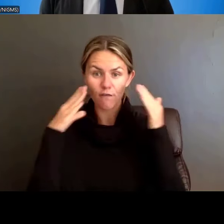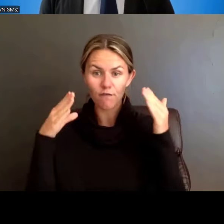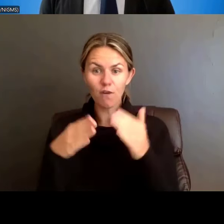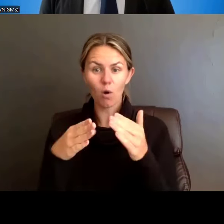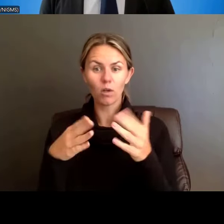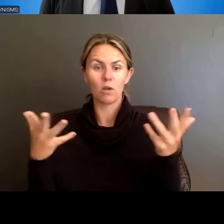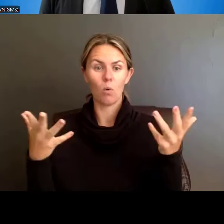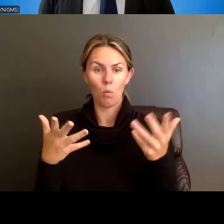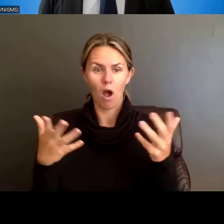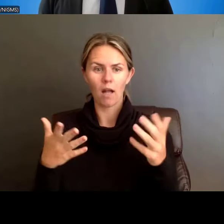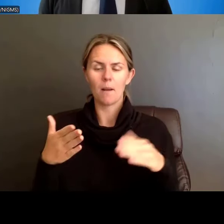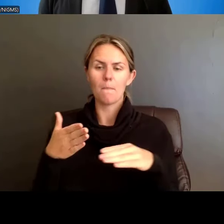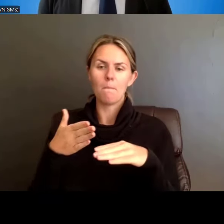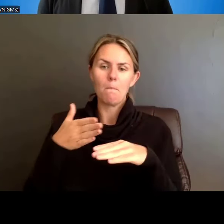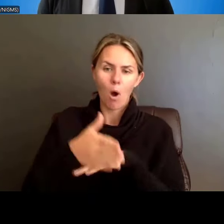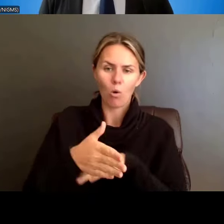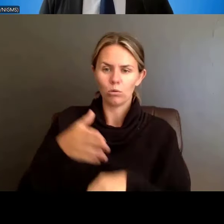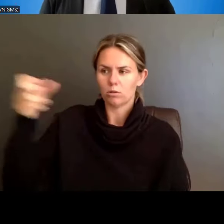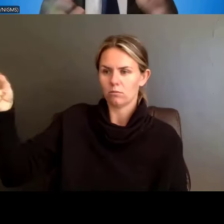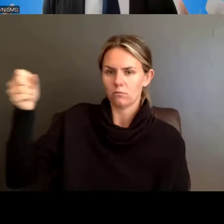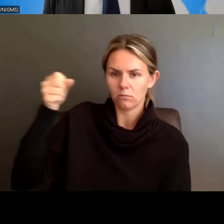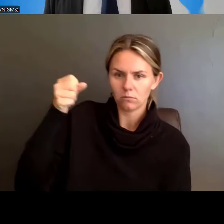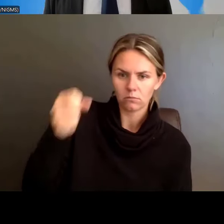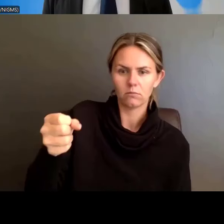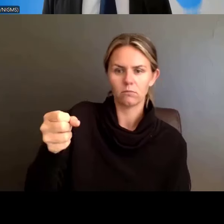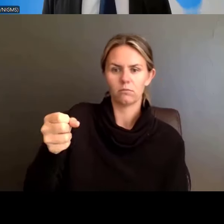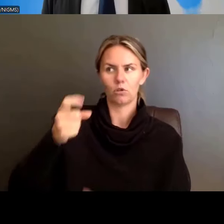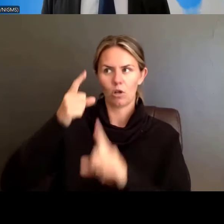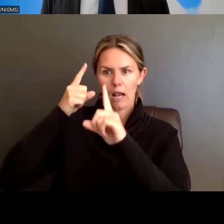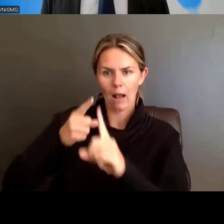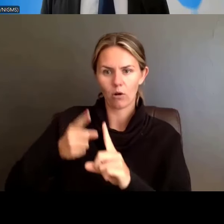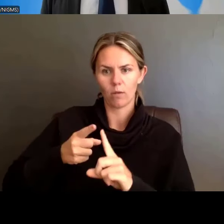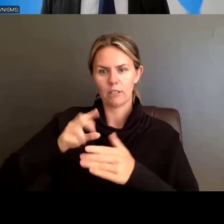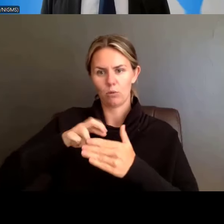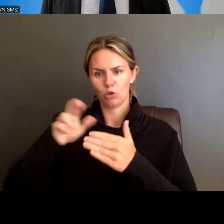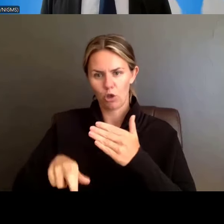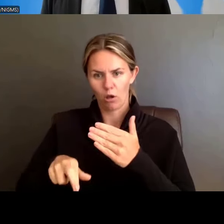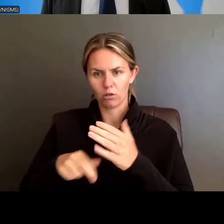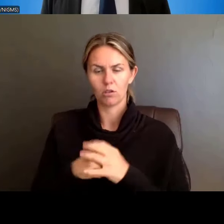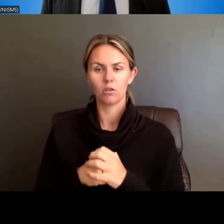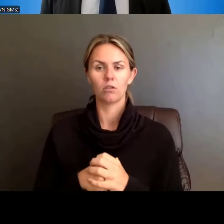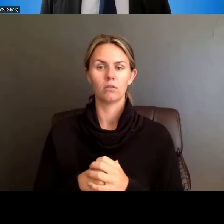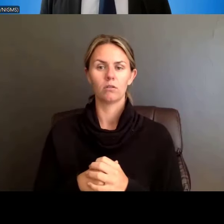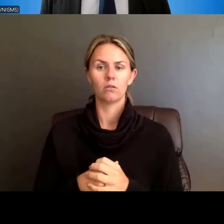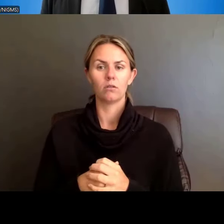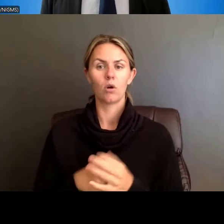and so the update is that we're going to remove those above referenced training characteristics from Table 6.